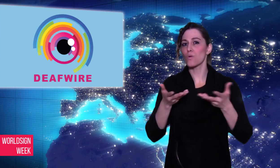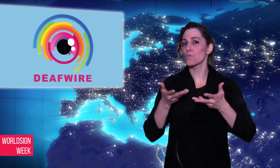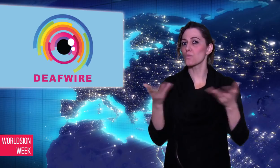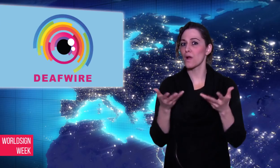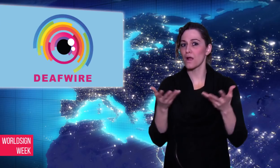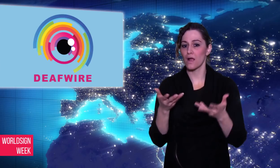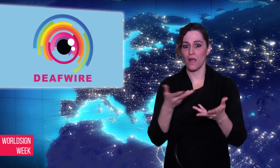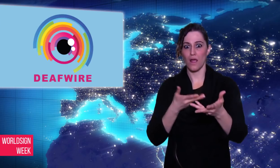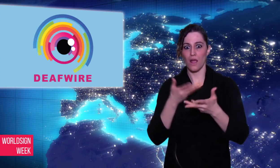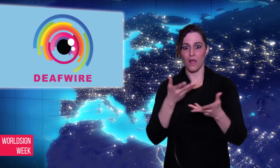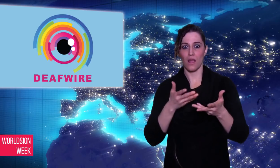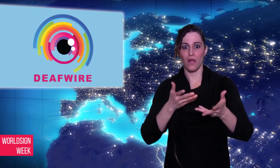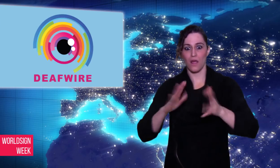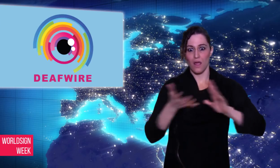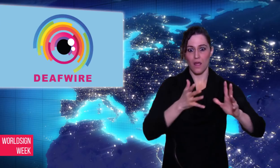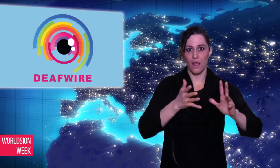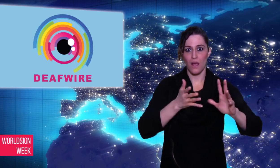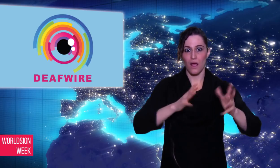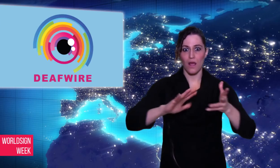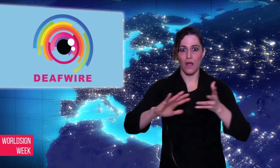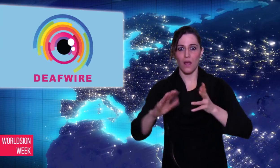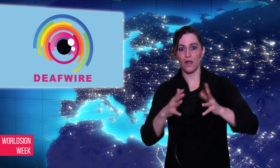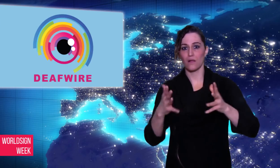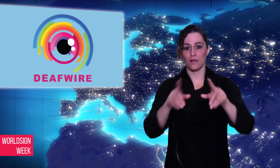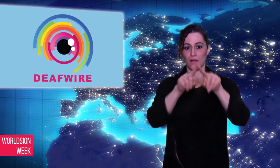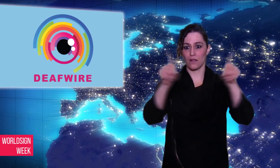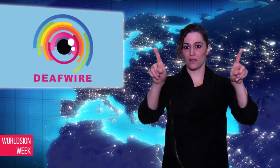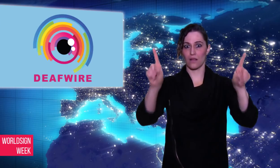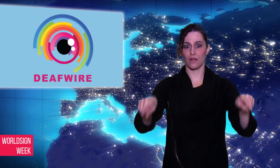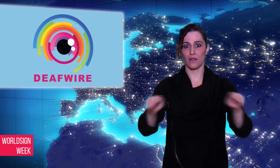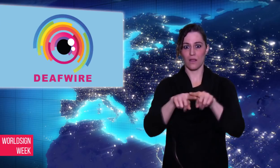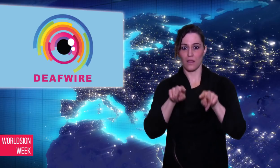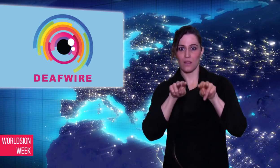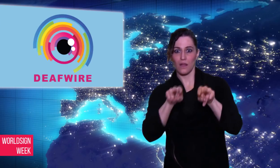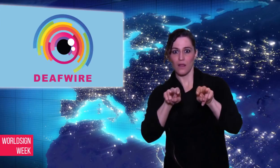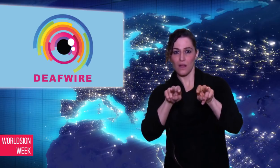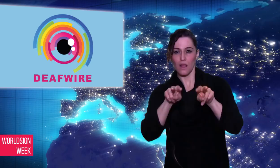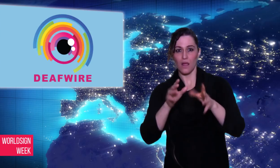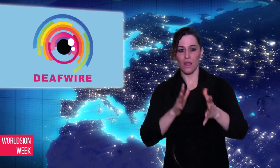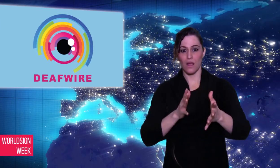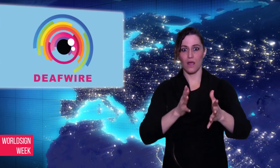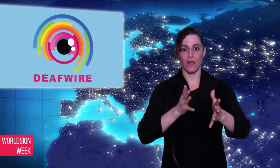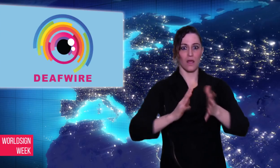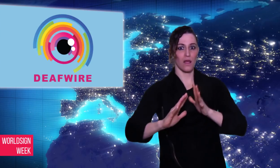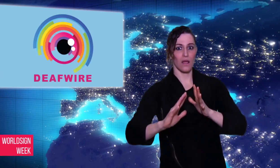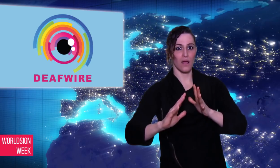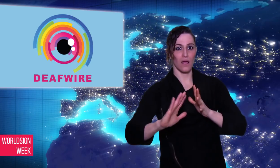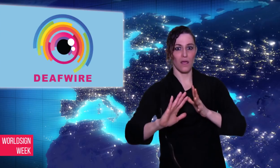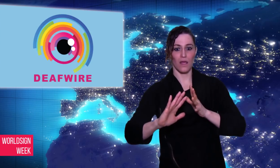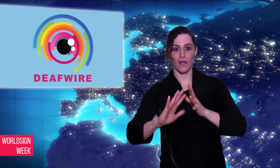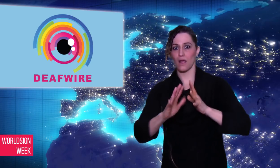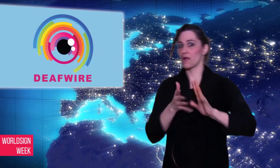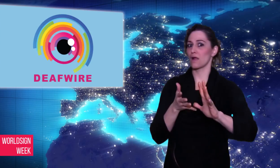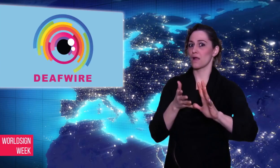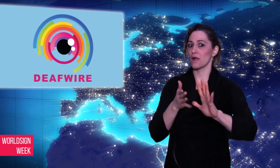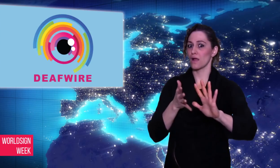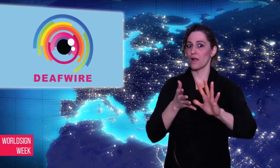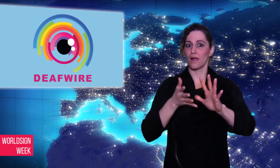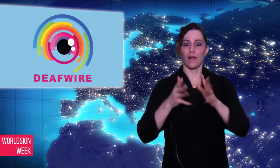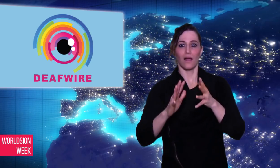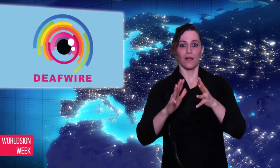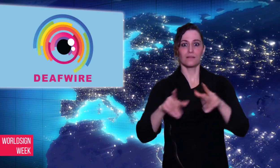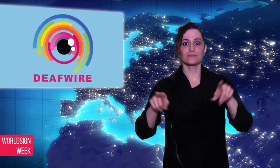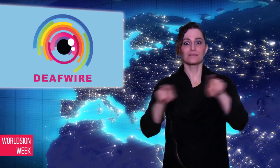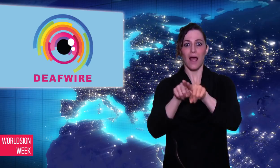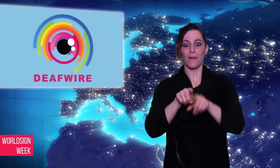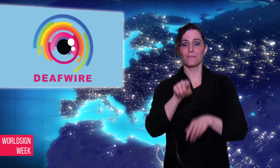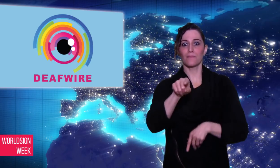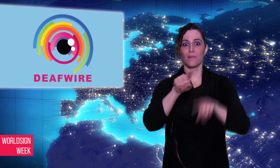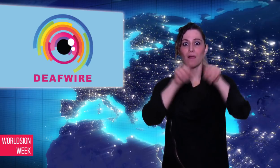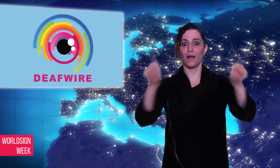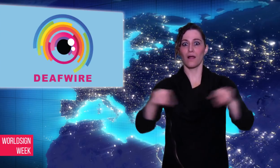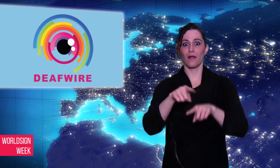language. The game traces the gamer’s